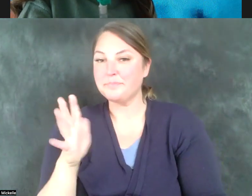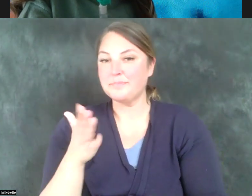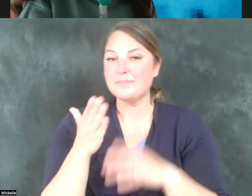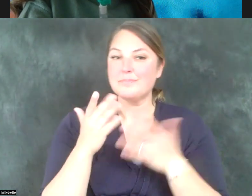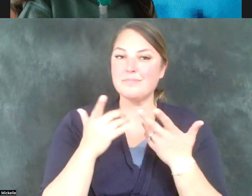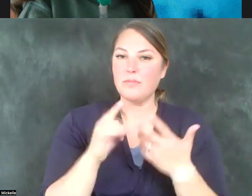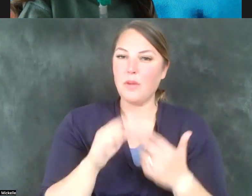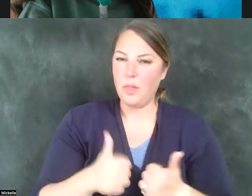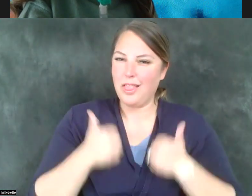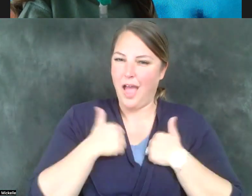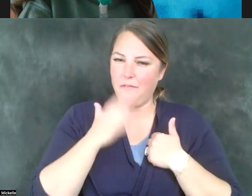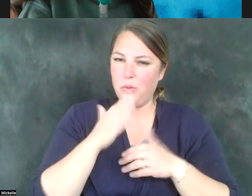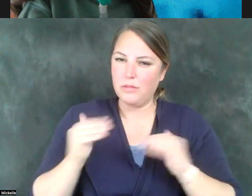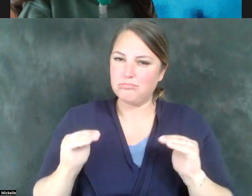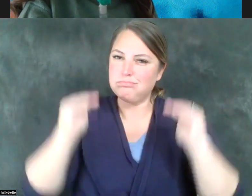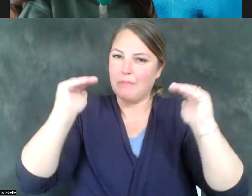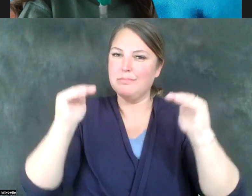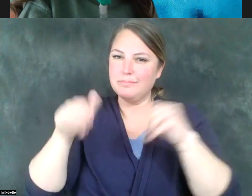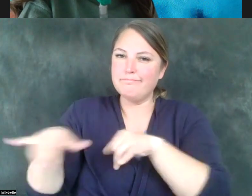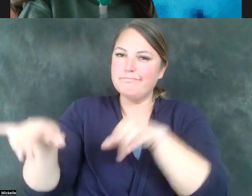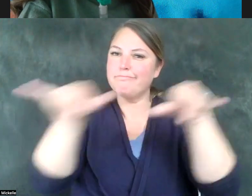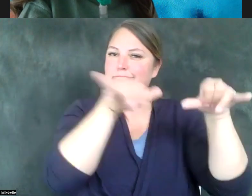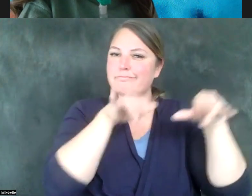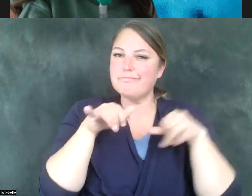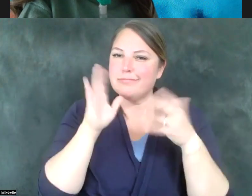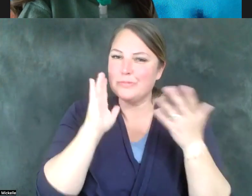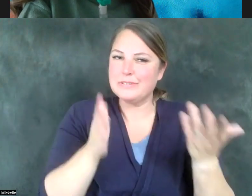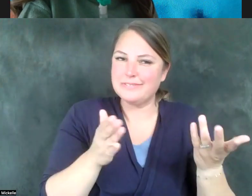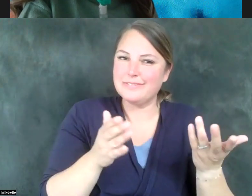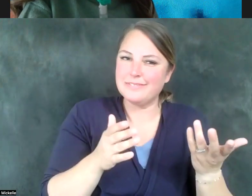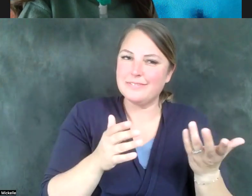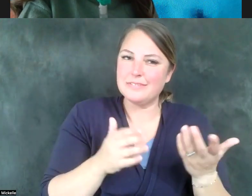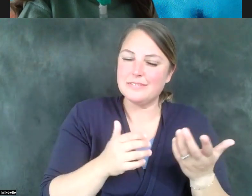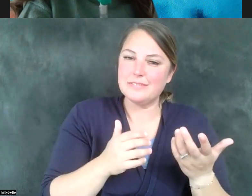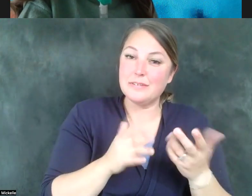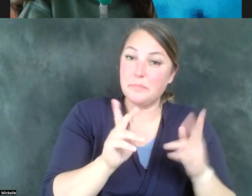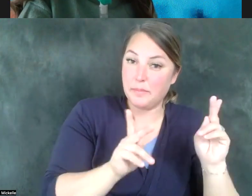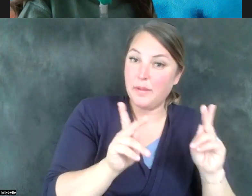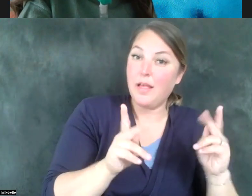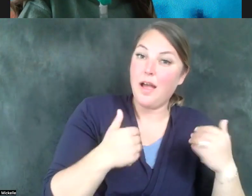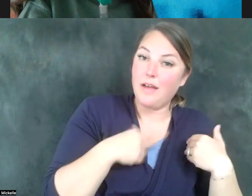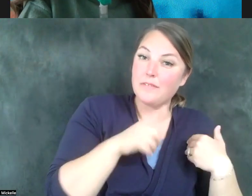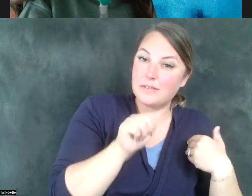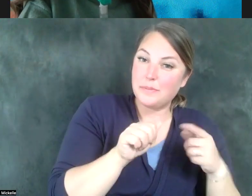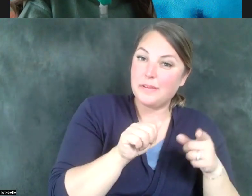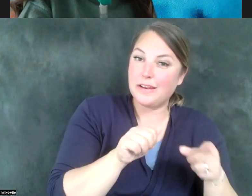everybody and improving the lives of people with disabilities and improving the quality of life of everyone I think